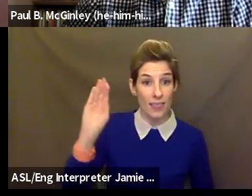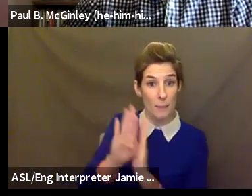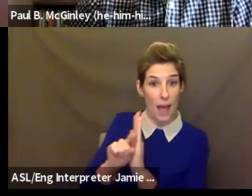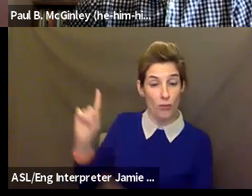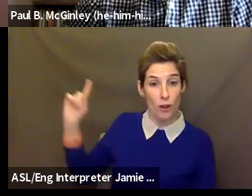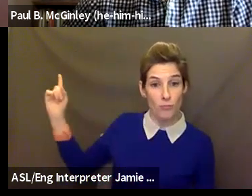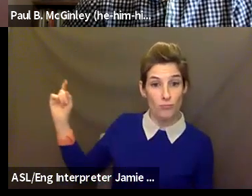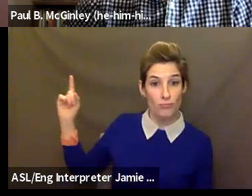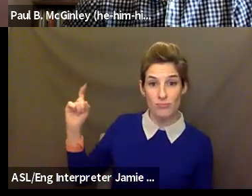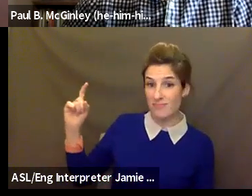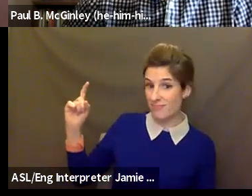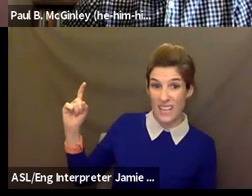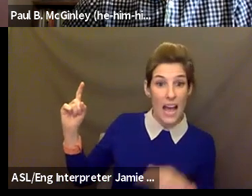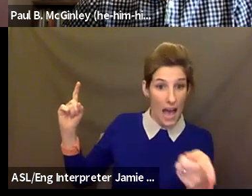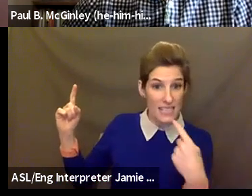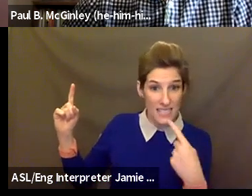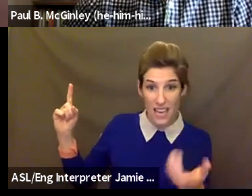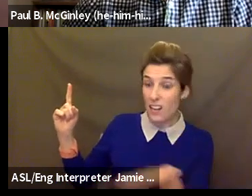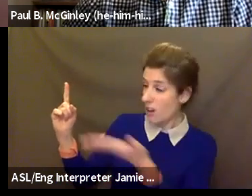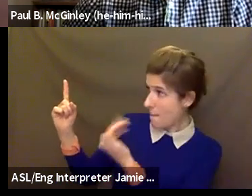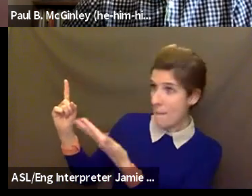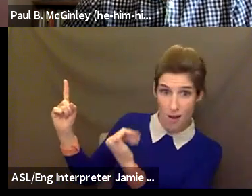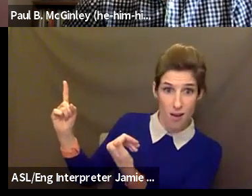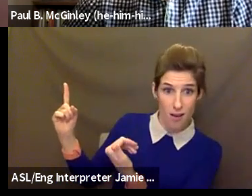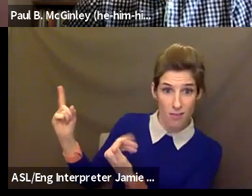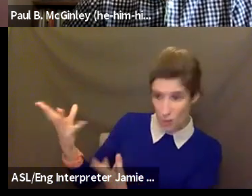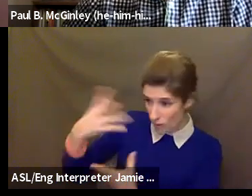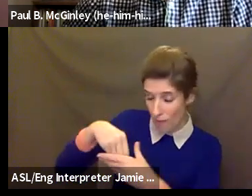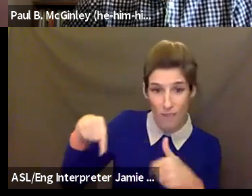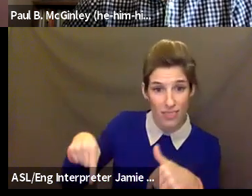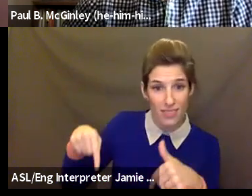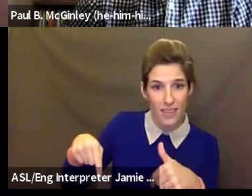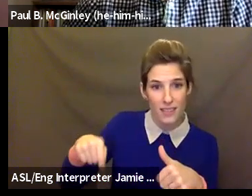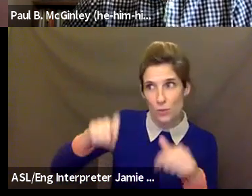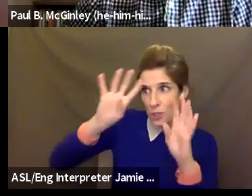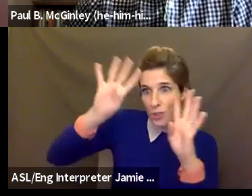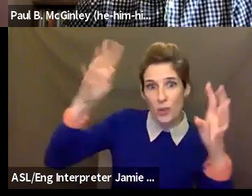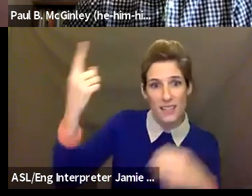to move, they get invited into the conversation, they get invited to be a part of the creation, they get invited to